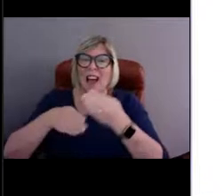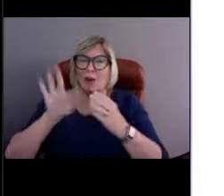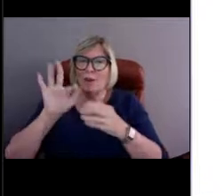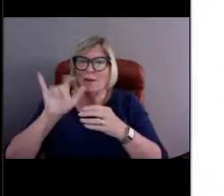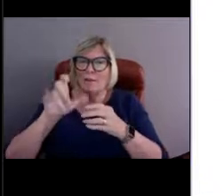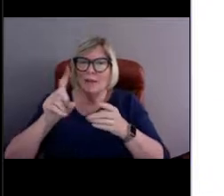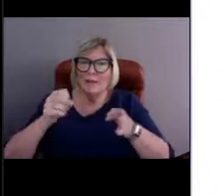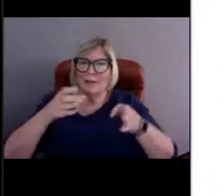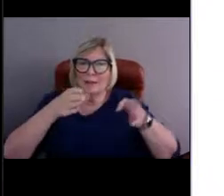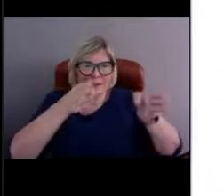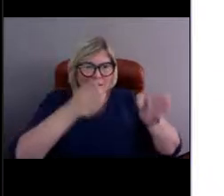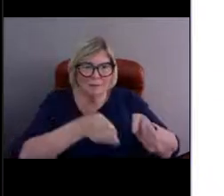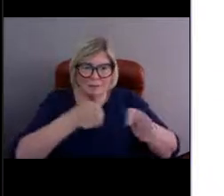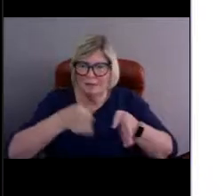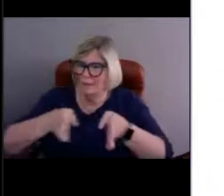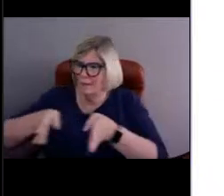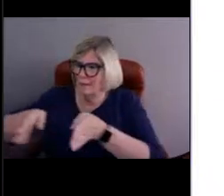A lot of equipment. [Nicole] That is.